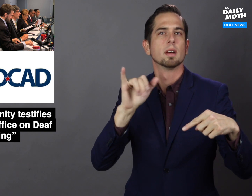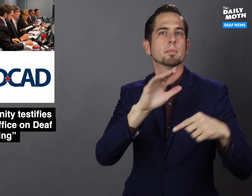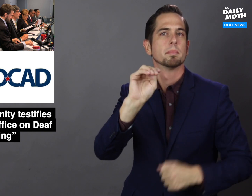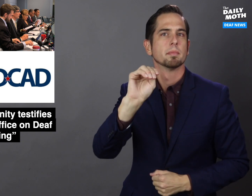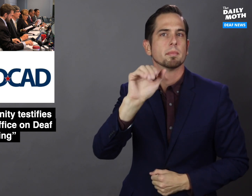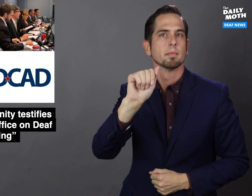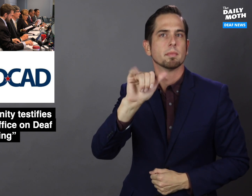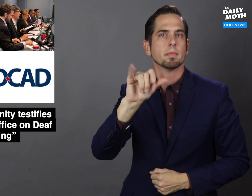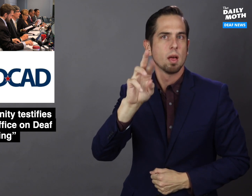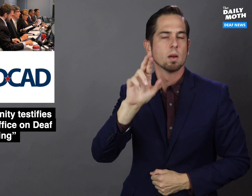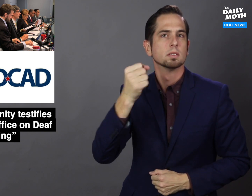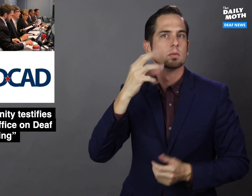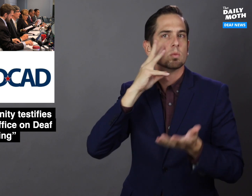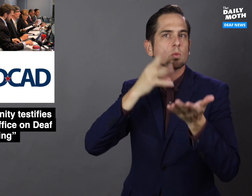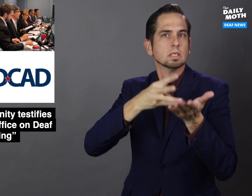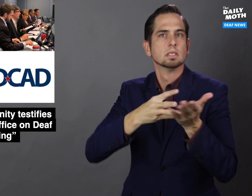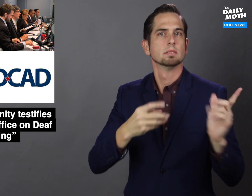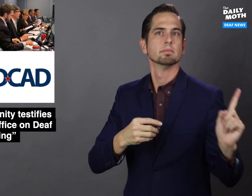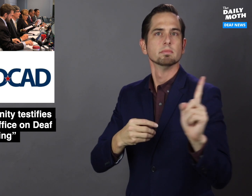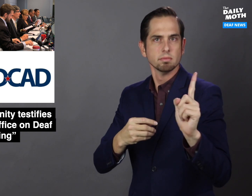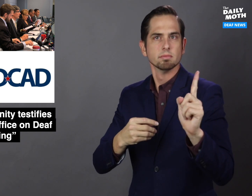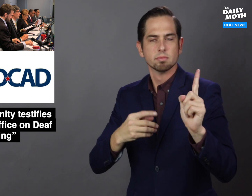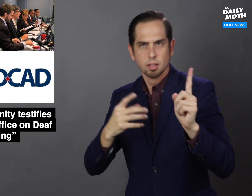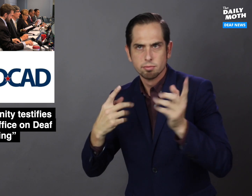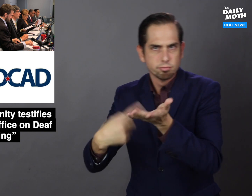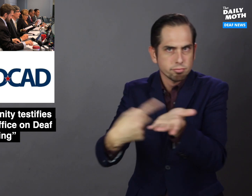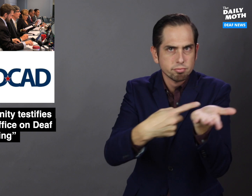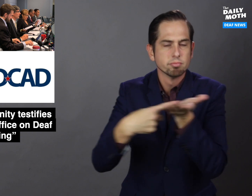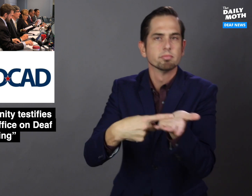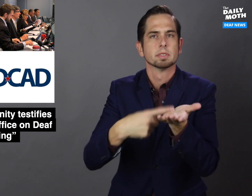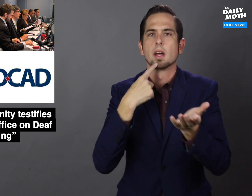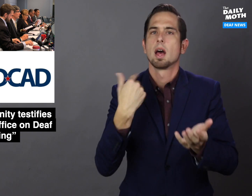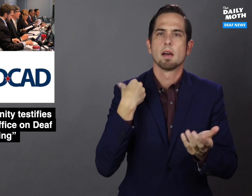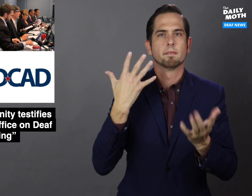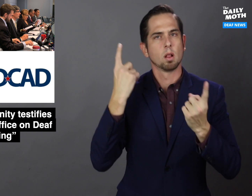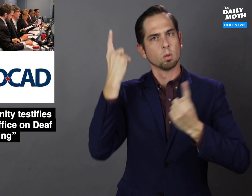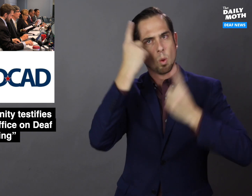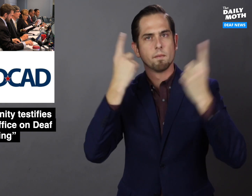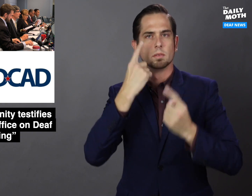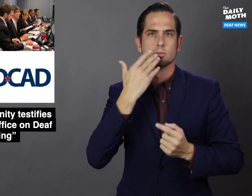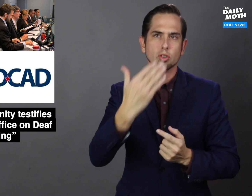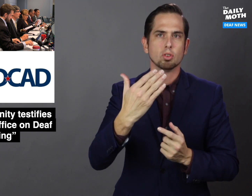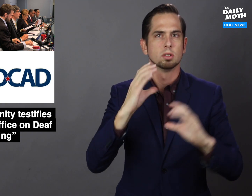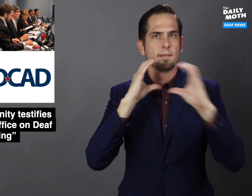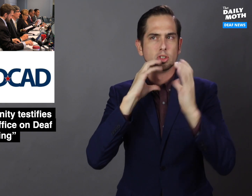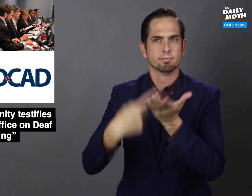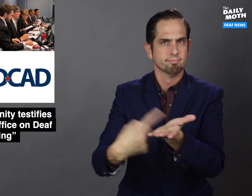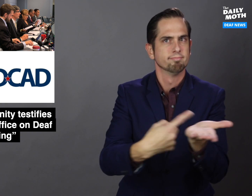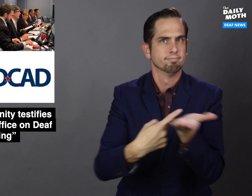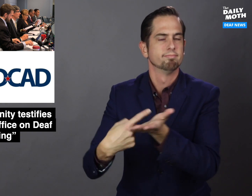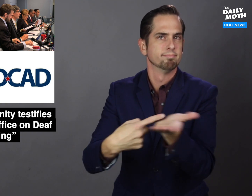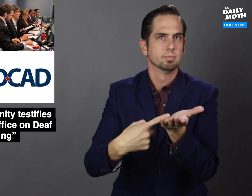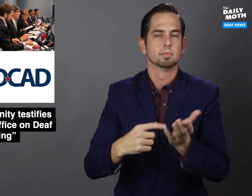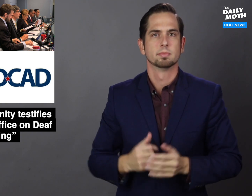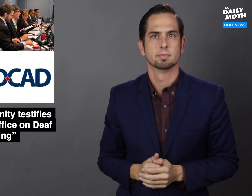(Mayor's) witness and had a thoughtful conversation.